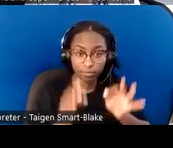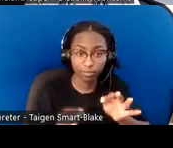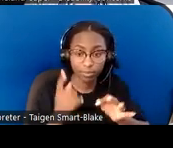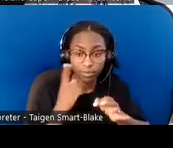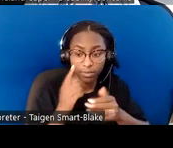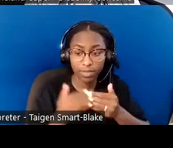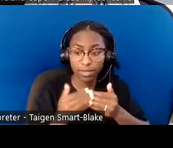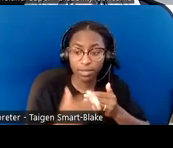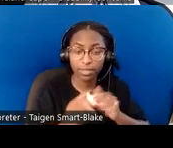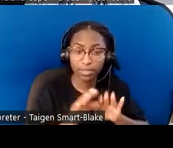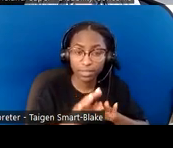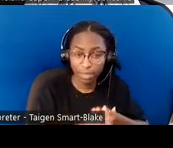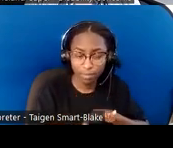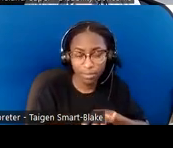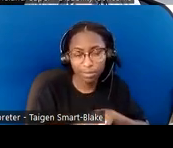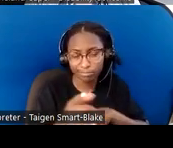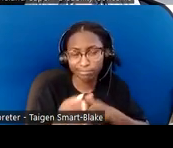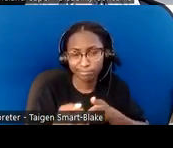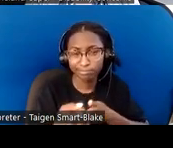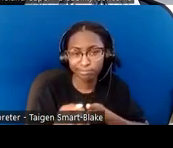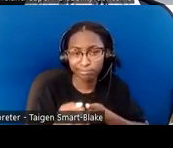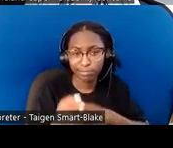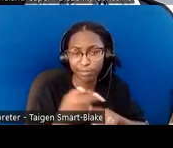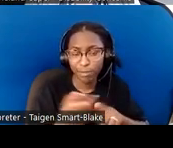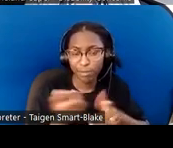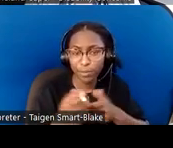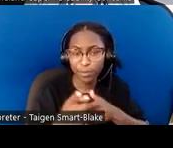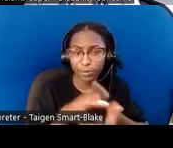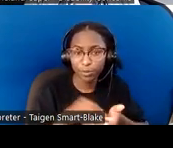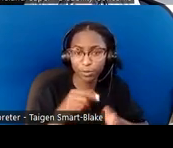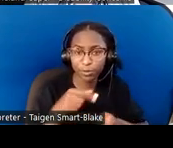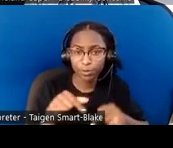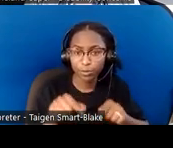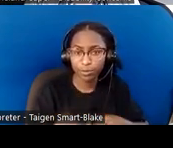as a result of what you've learned during these two days,